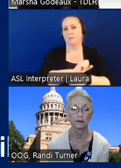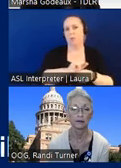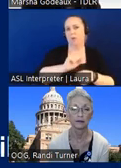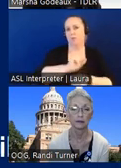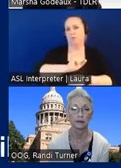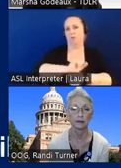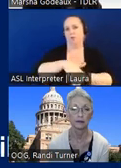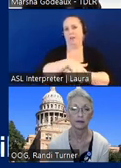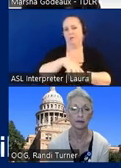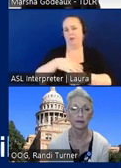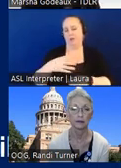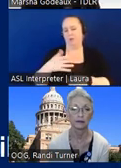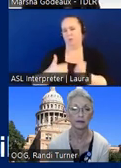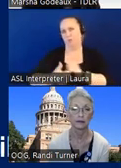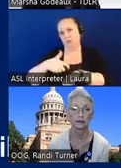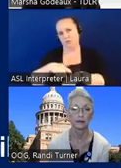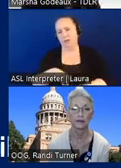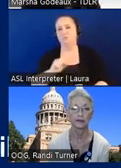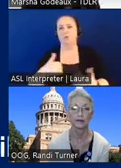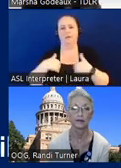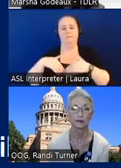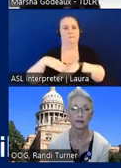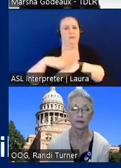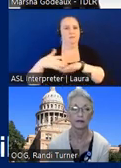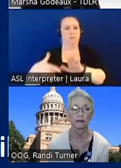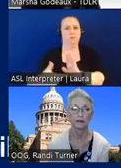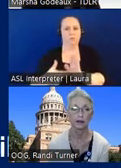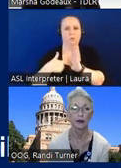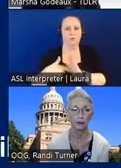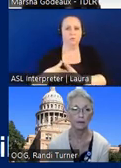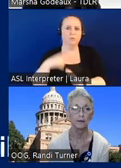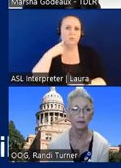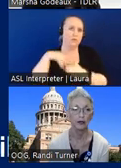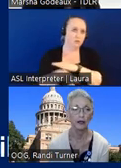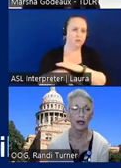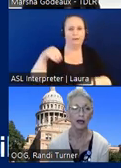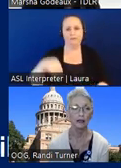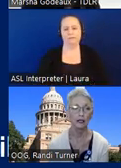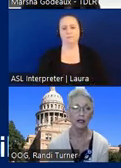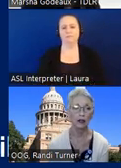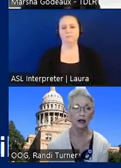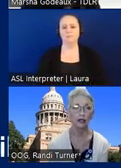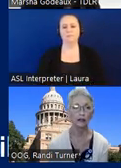the way so it's got the minimum requirements of approach enter and exit okay how does tdlr handle